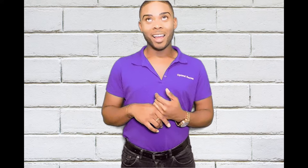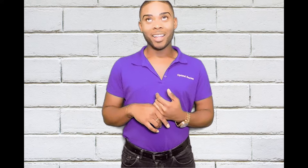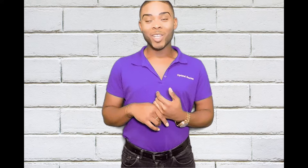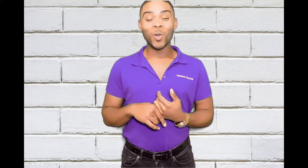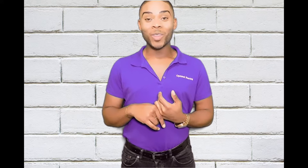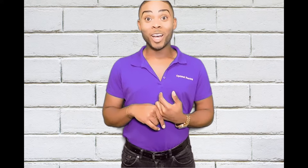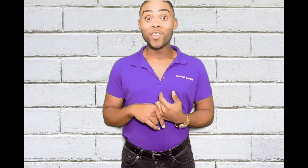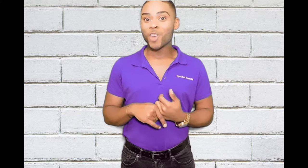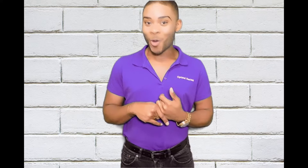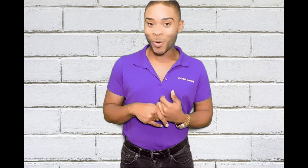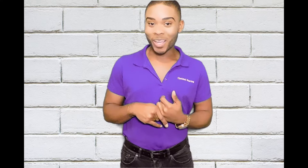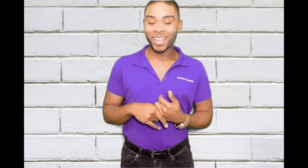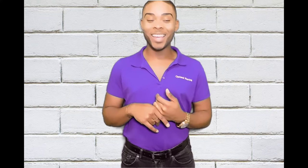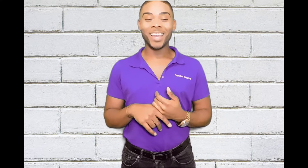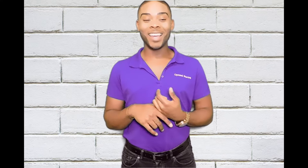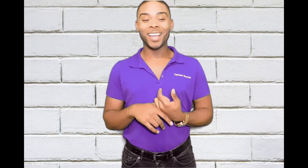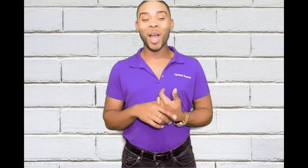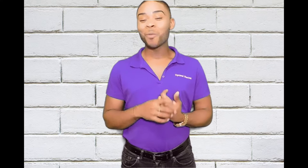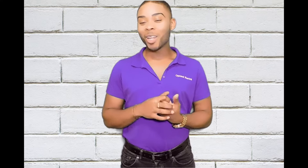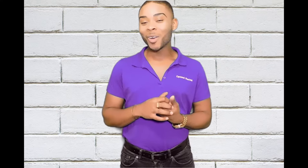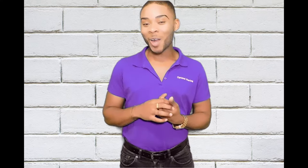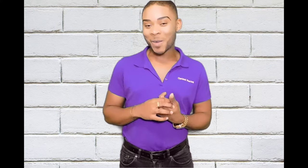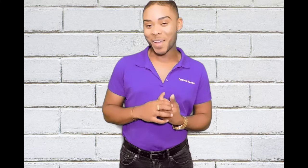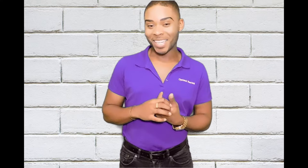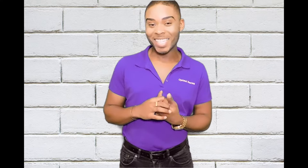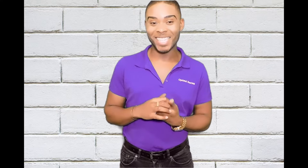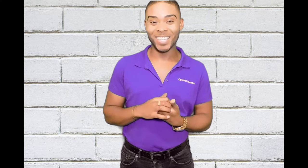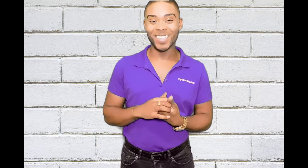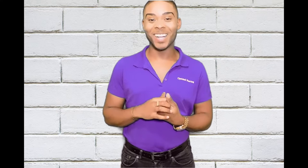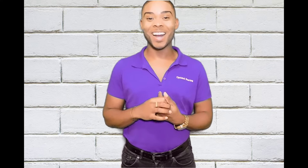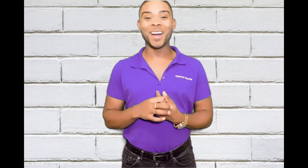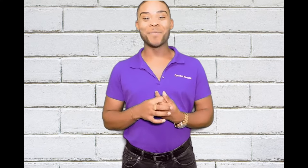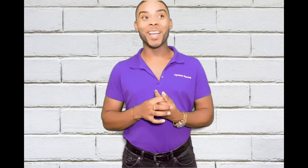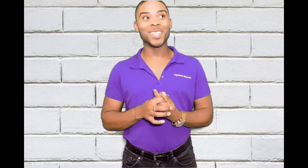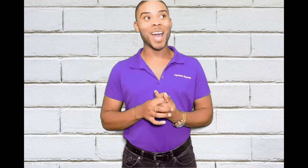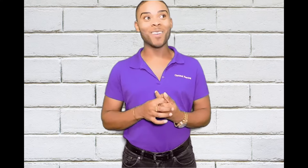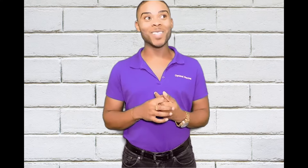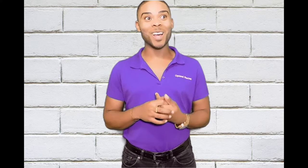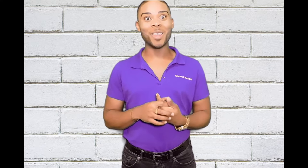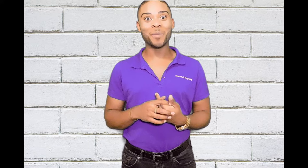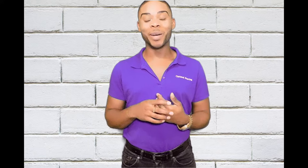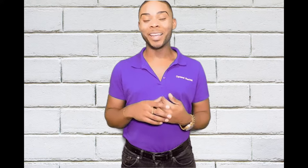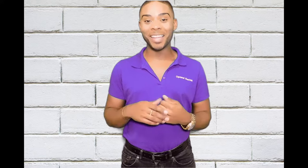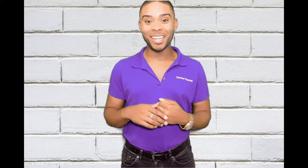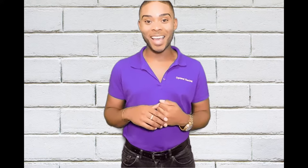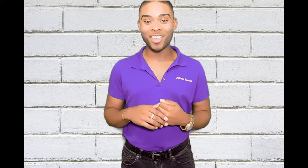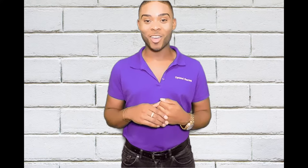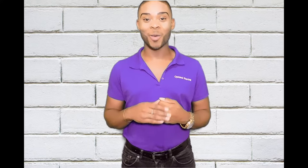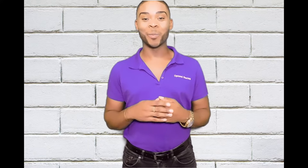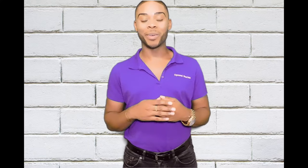told a joke. He.. I'm a little hard about it still because I was the butt end of that joke, but